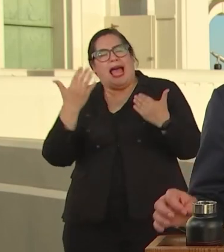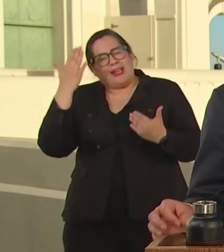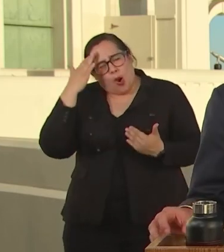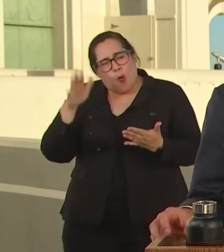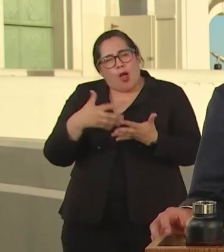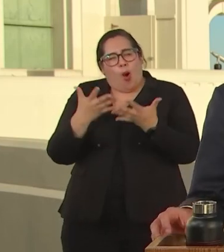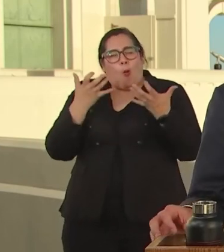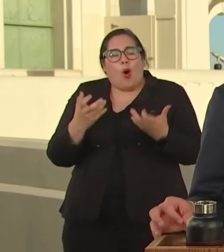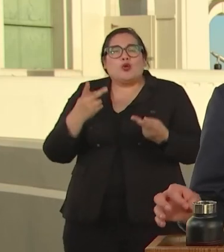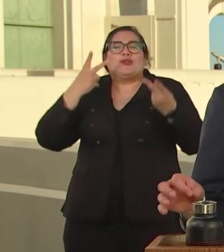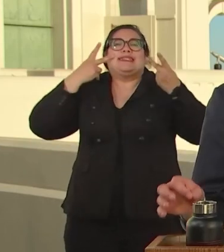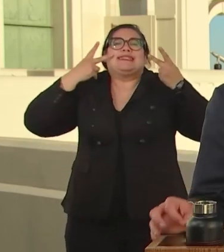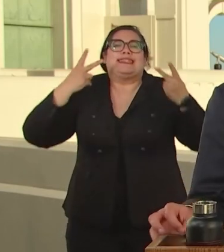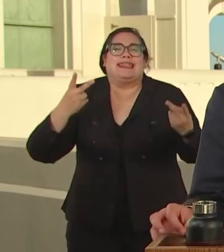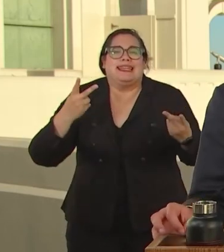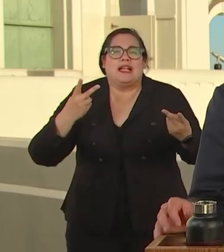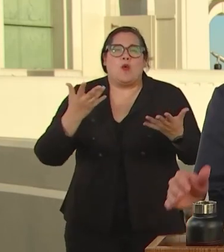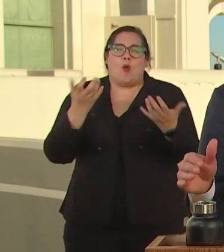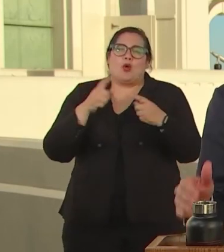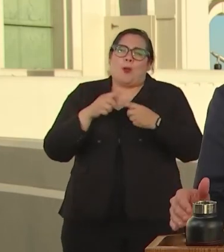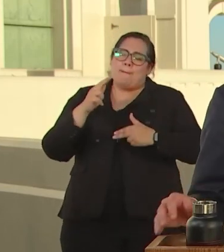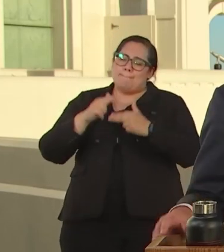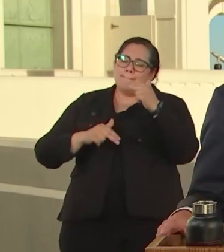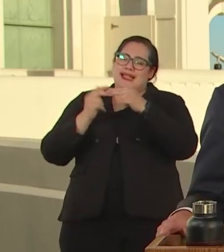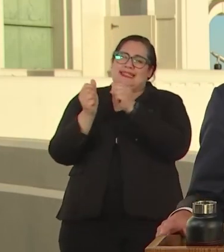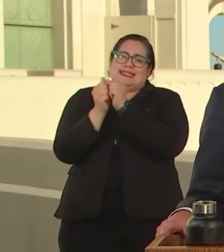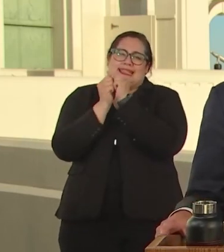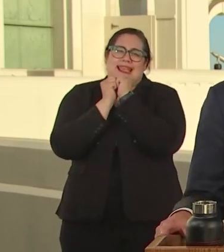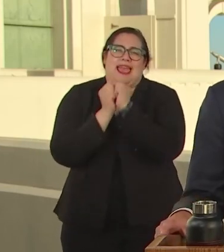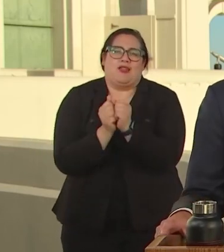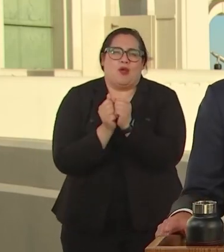BUILD TOGETHER A STRONGER, A MORE HOPEFUL, A MORE RESILIENT